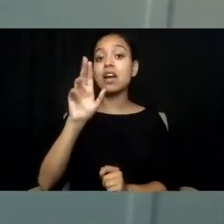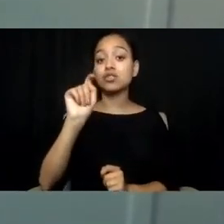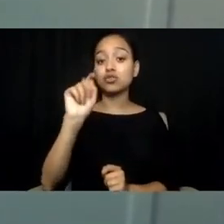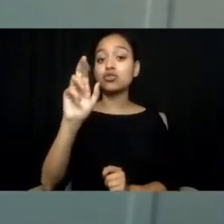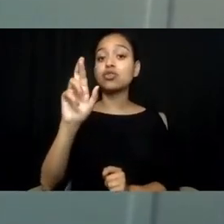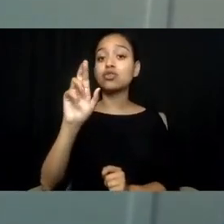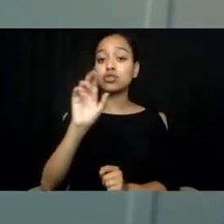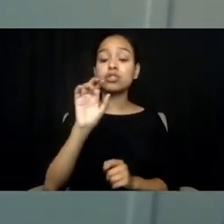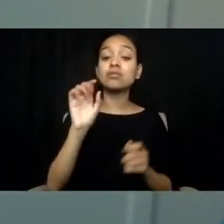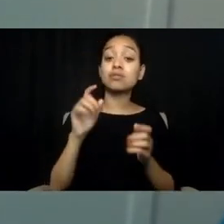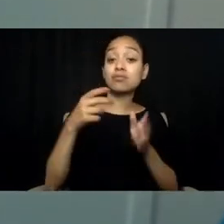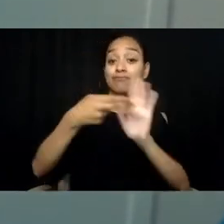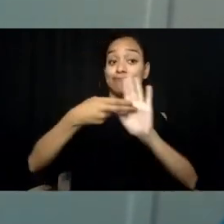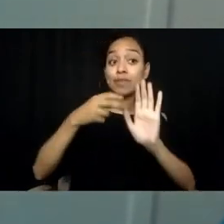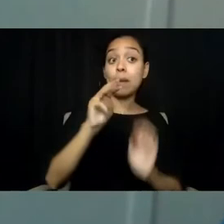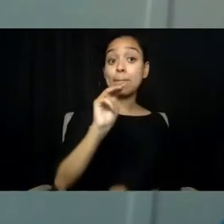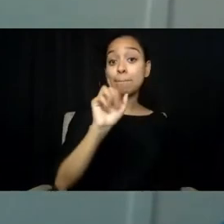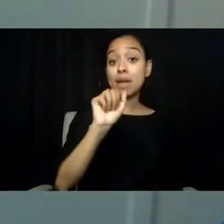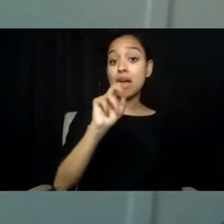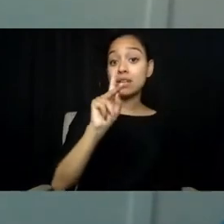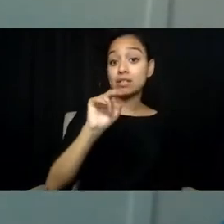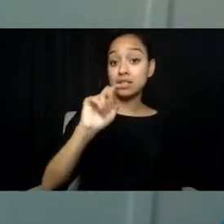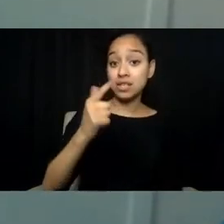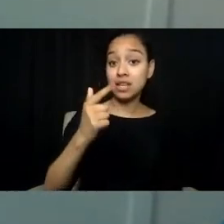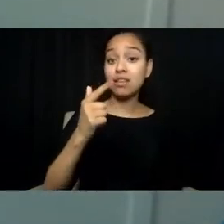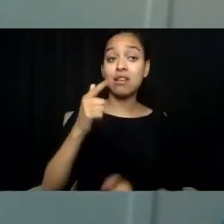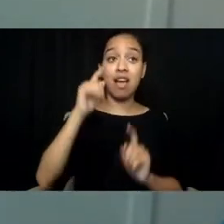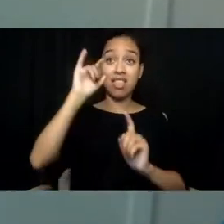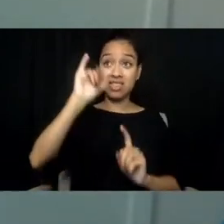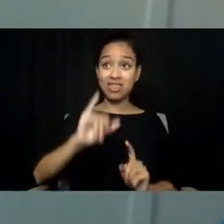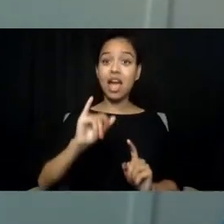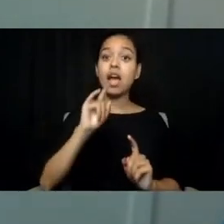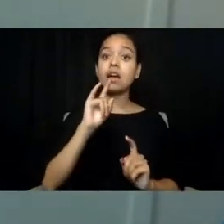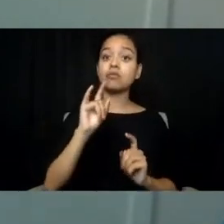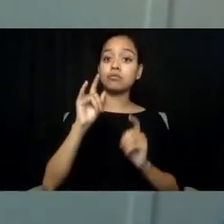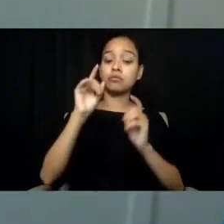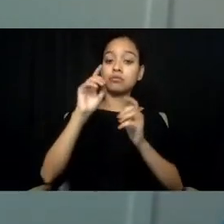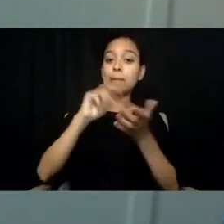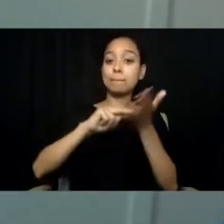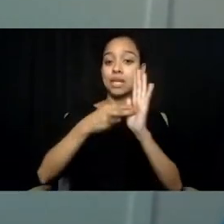and is done by completely suppressing all autistic traits